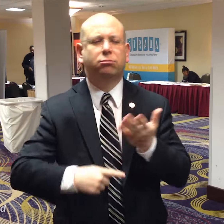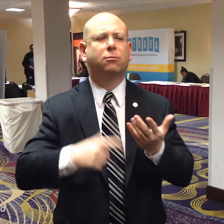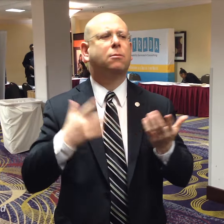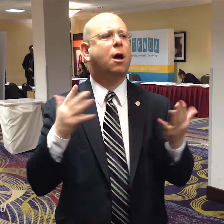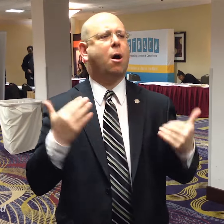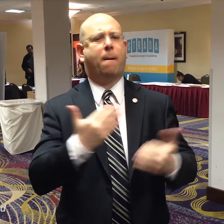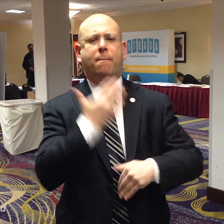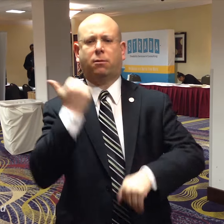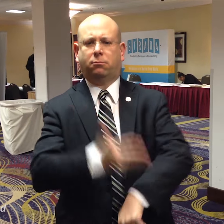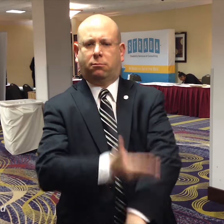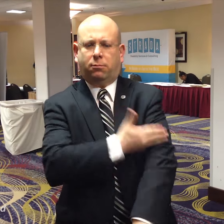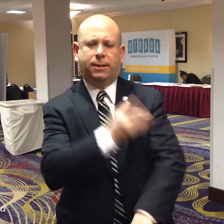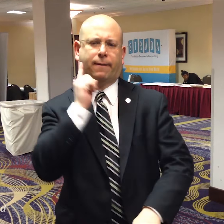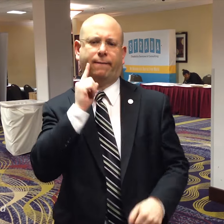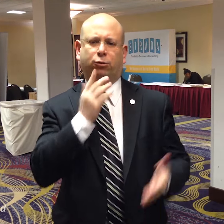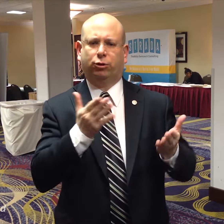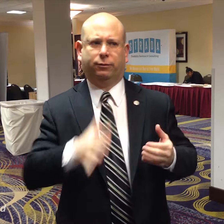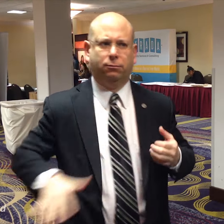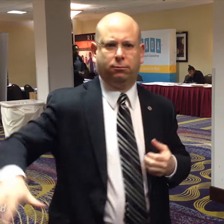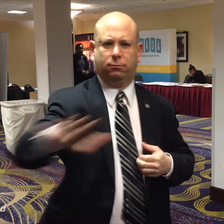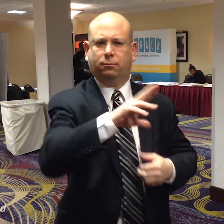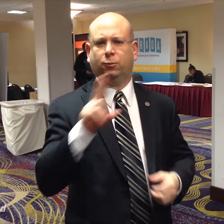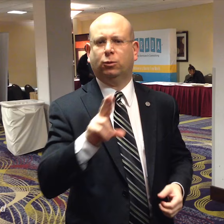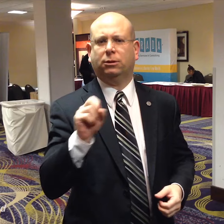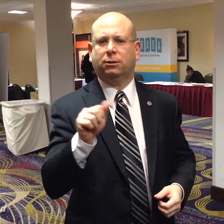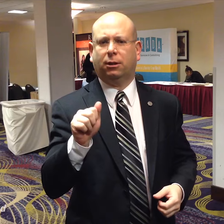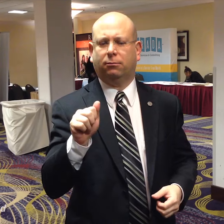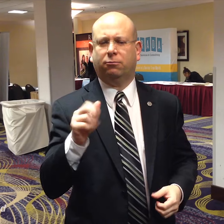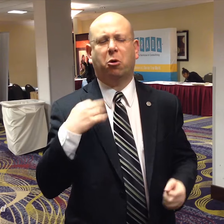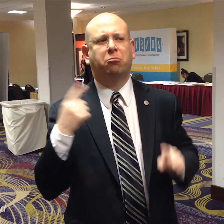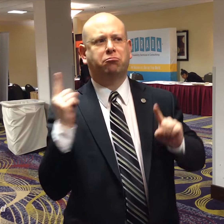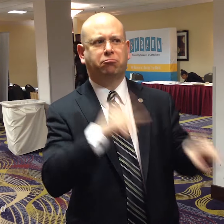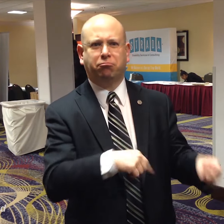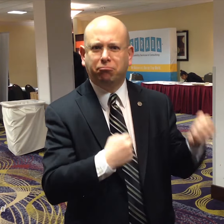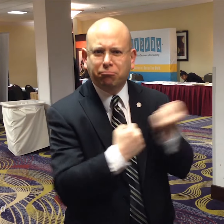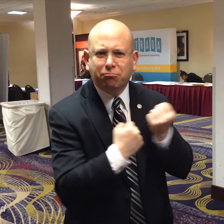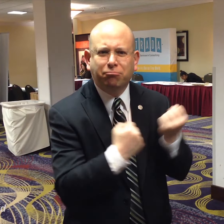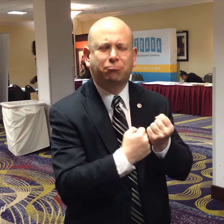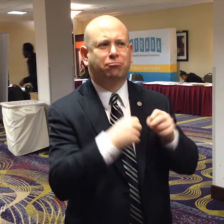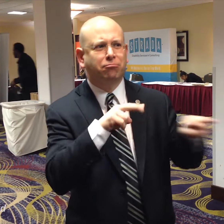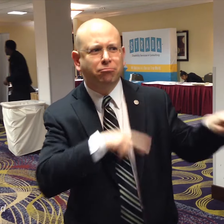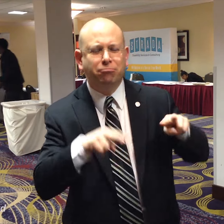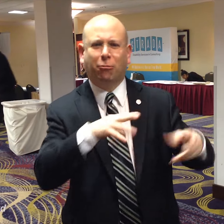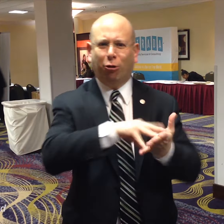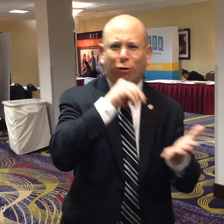They are here to discuss how to improve rehabilitation and mental health services for deaf and hard of hearing people in the U.S. I am here on behalf of the NAD to support these important professionals at their conference